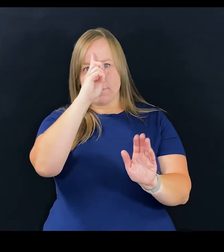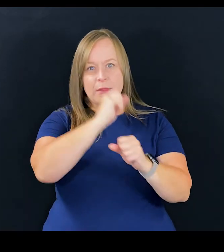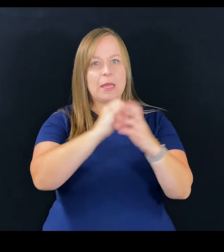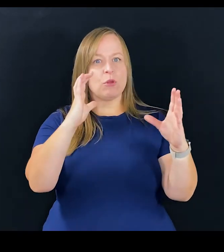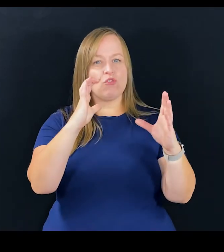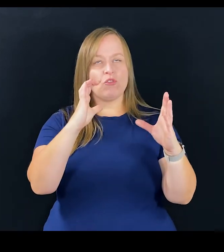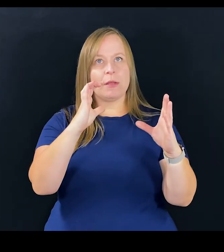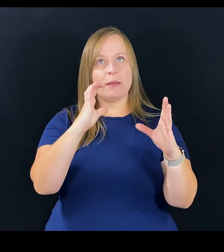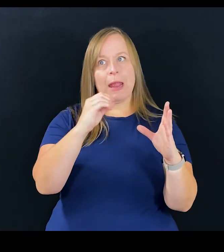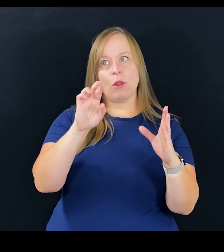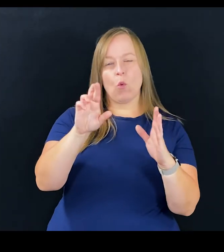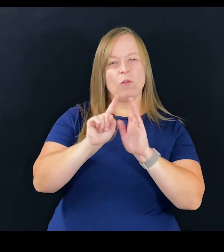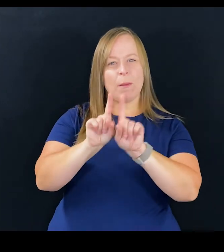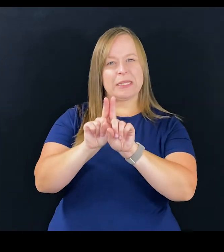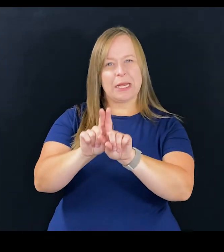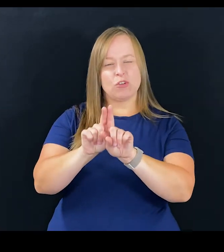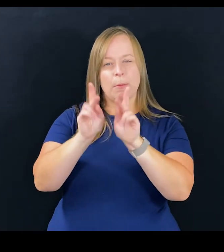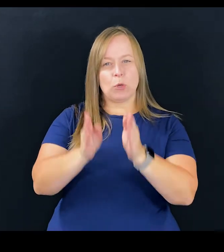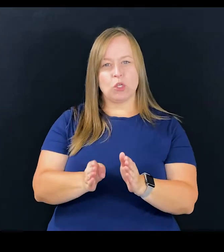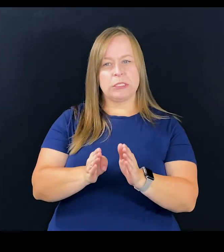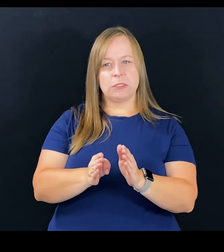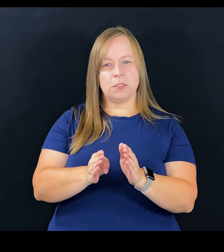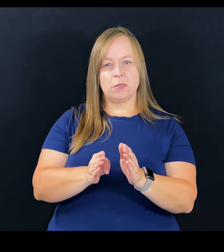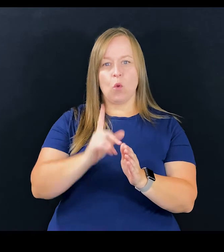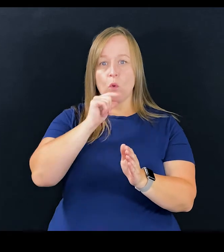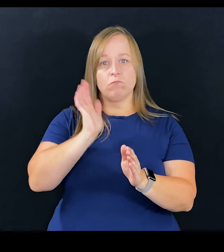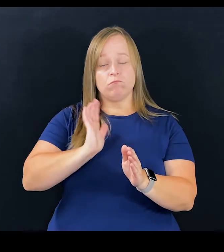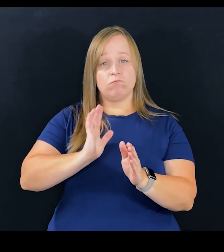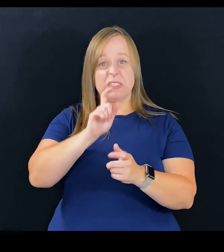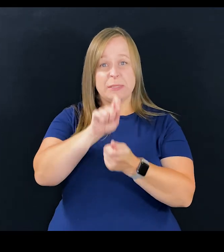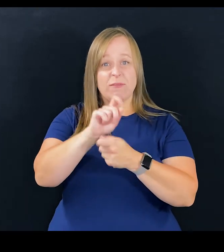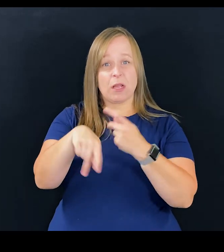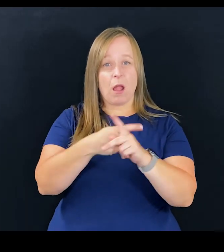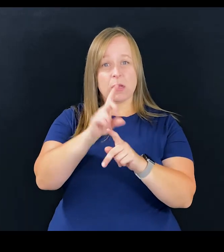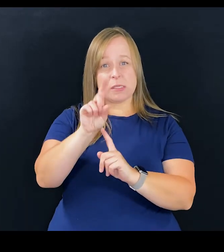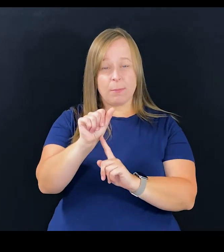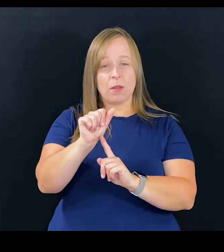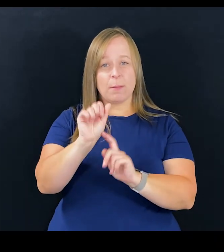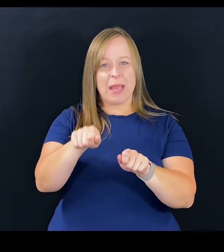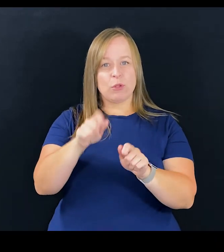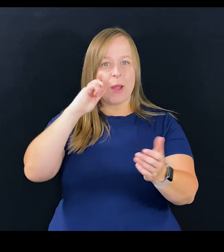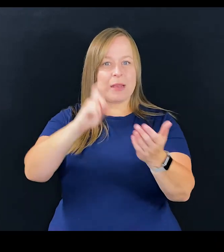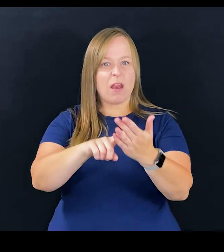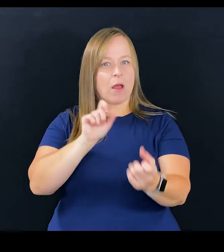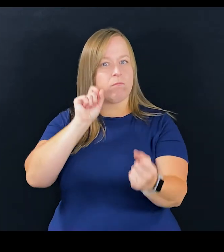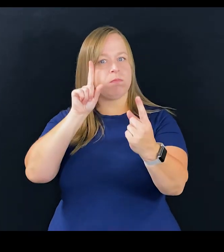and or the representation of a person who has a particular disability being able to identify.